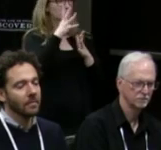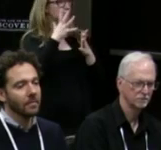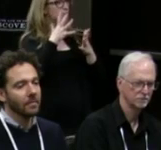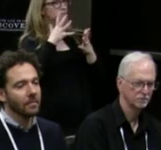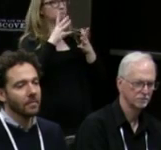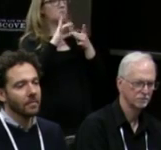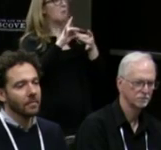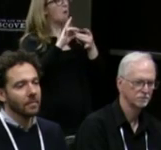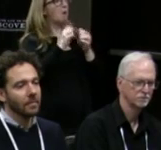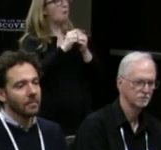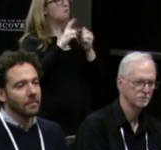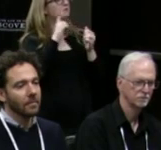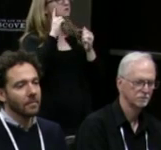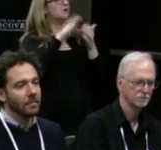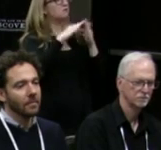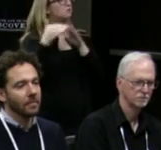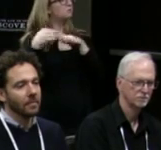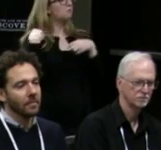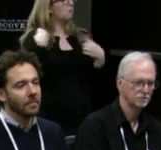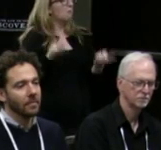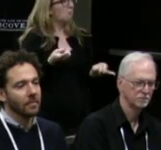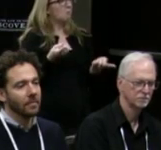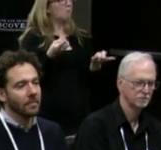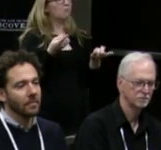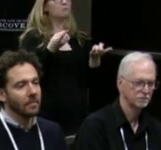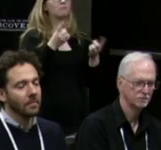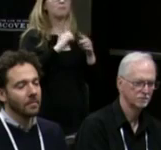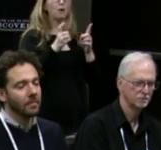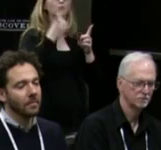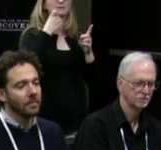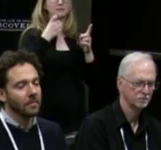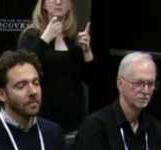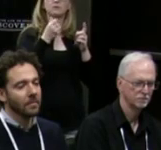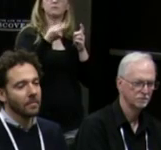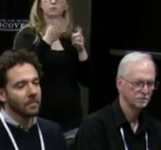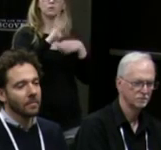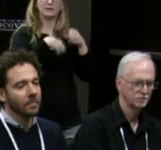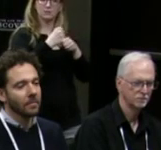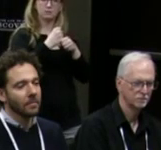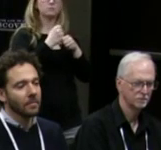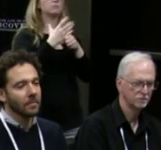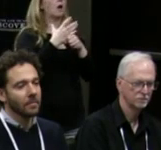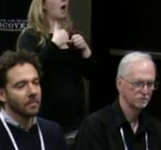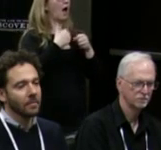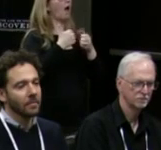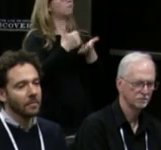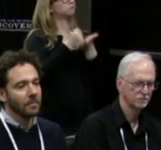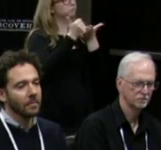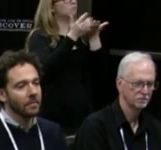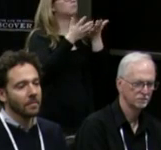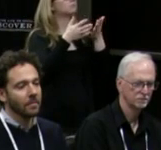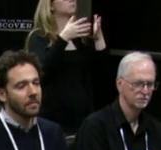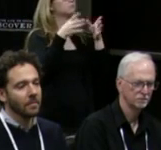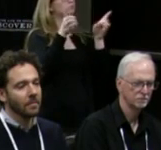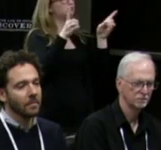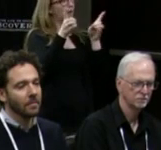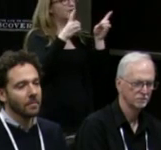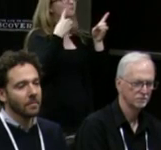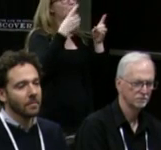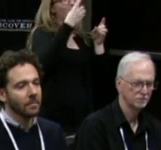until recently where a couple of years ago, I co-directed a production that was half in ASL and half in spoken English.